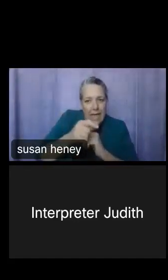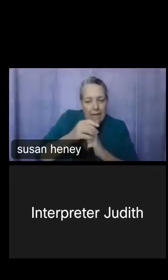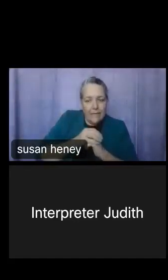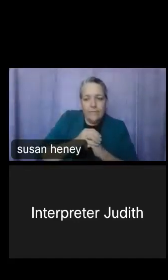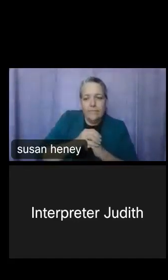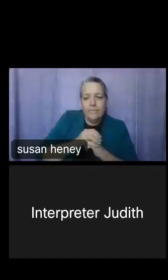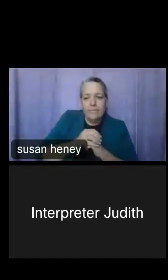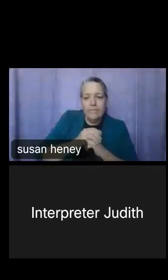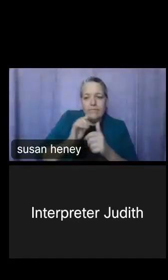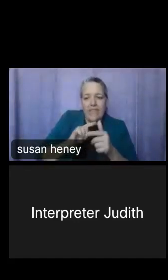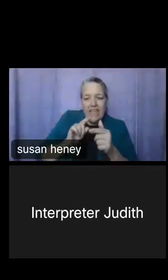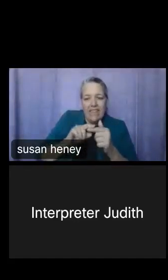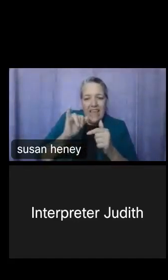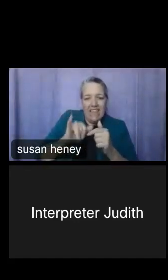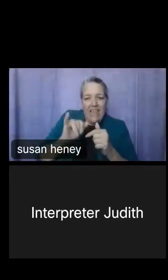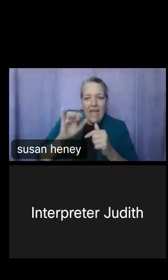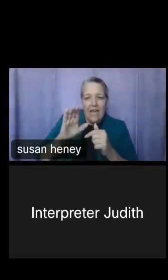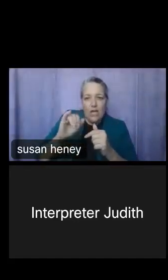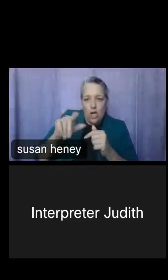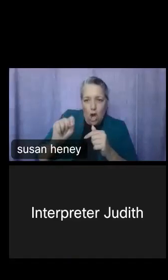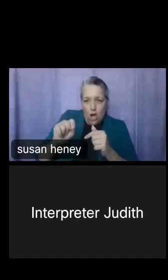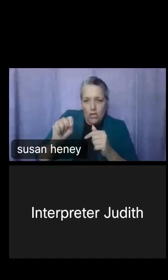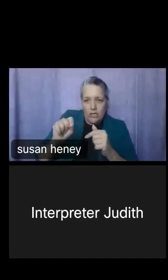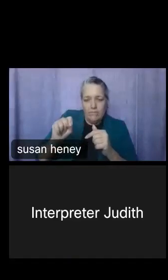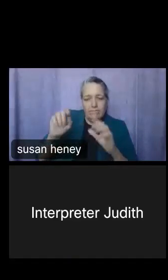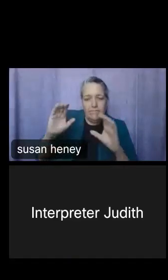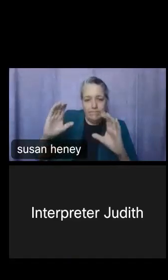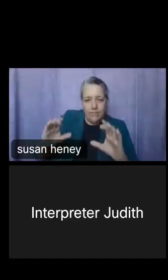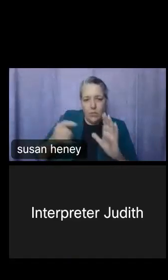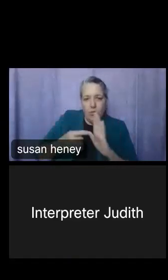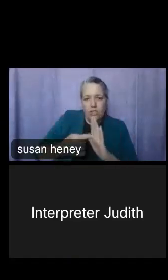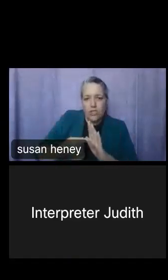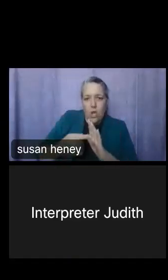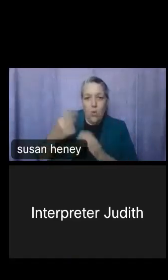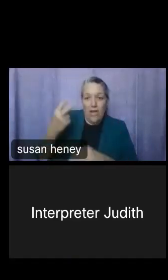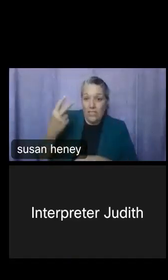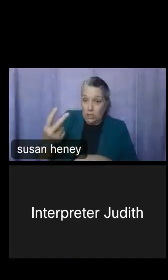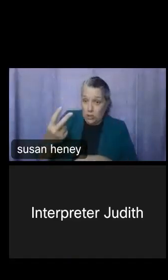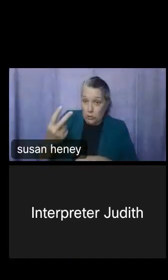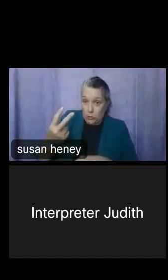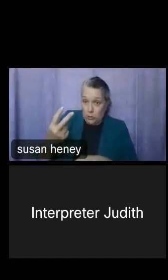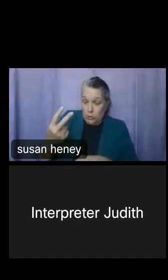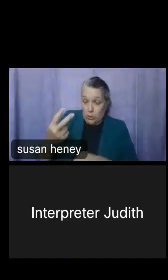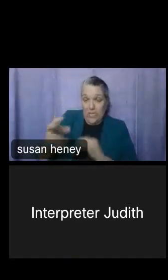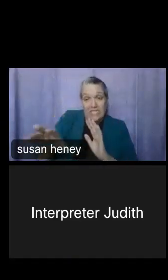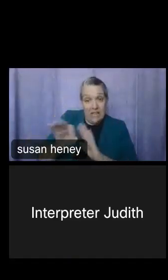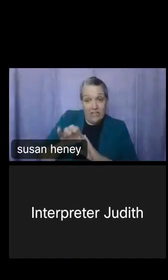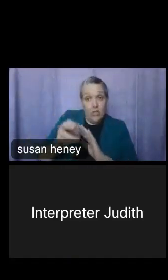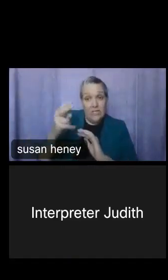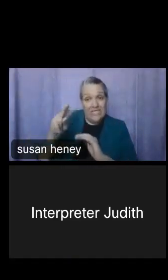That Data Cart will now be showing a 2, and now we're going to add our third variable.